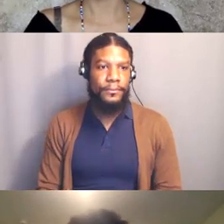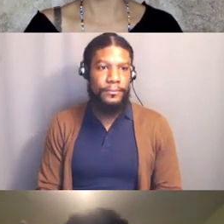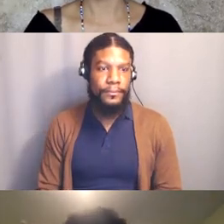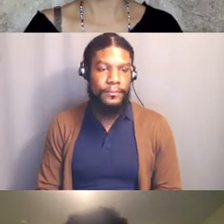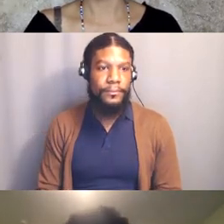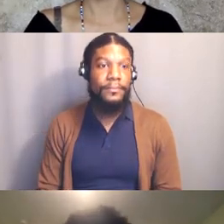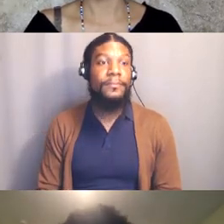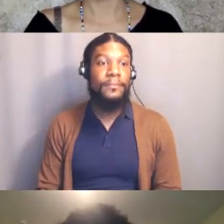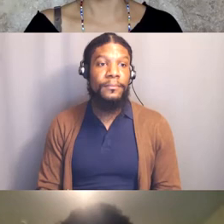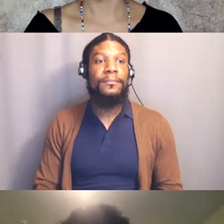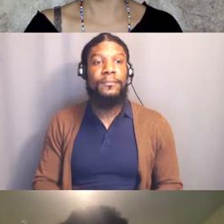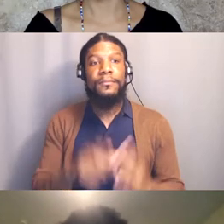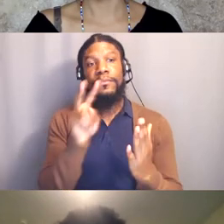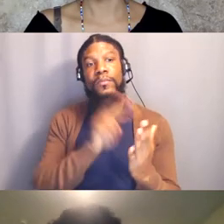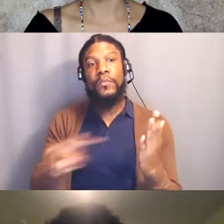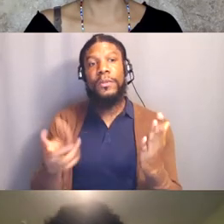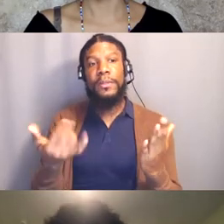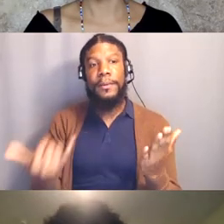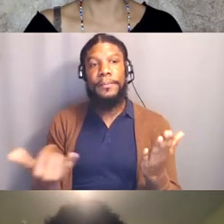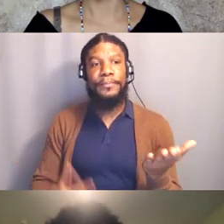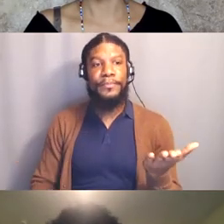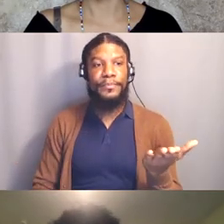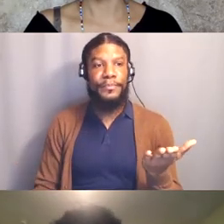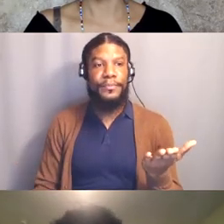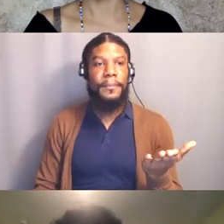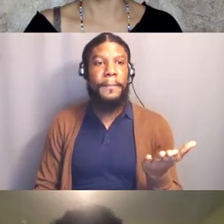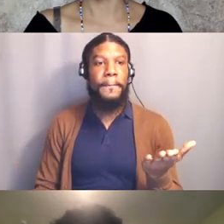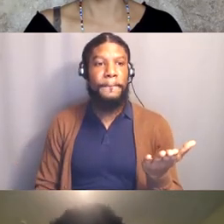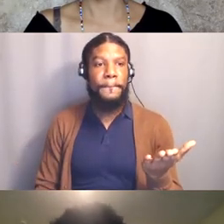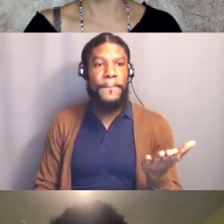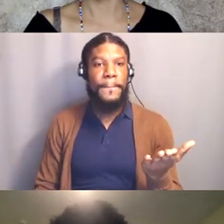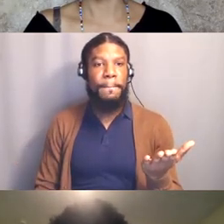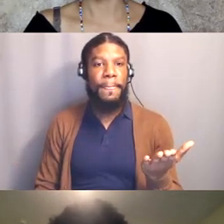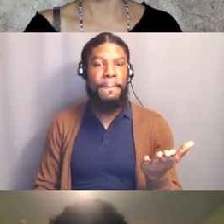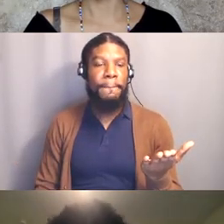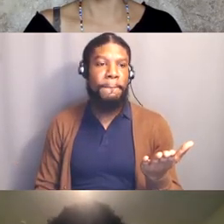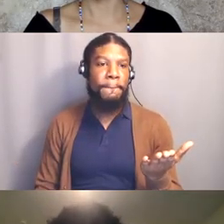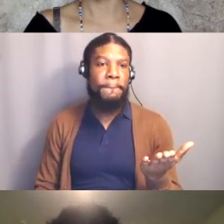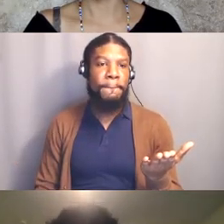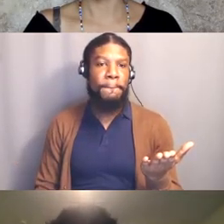"To both our Indigenous and African forebears, "we commit to the continued struggle for liberation